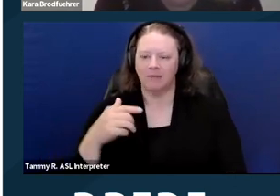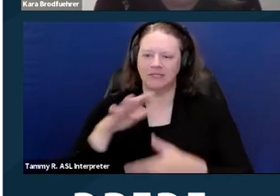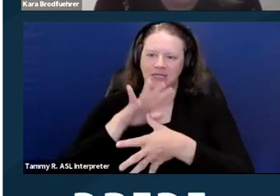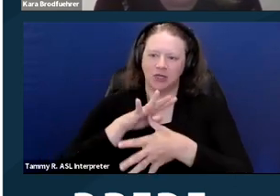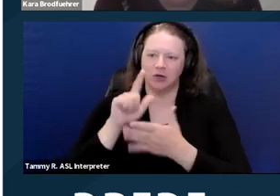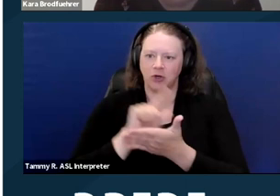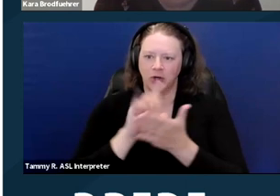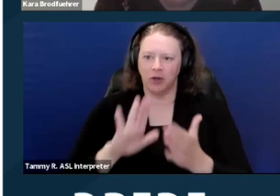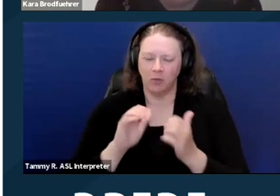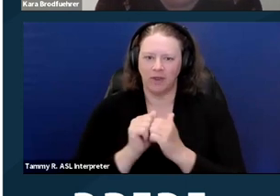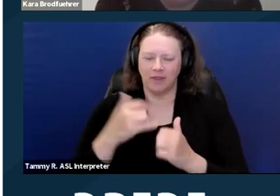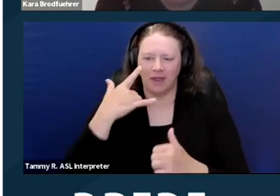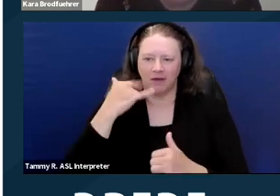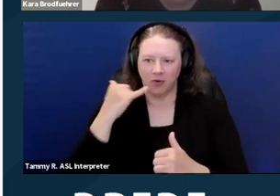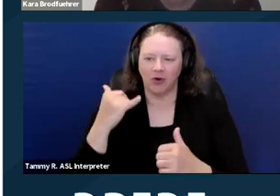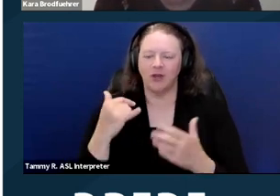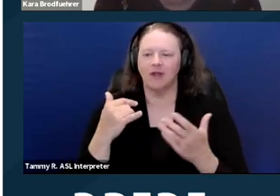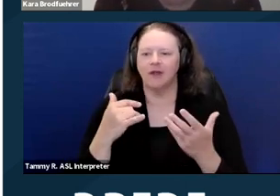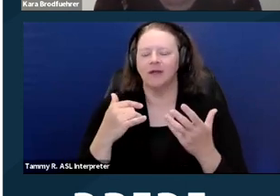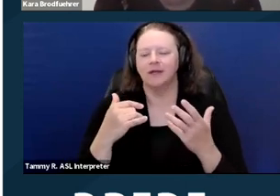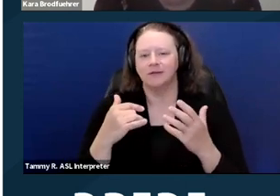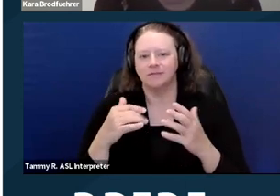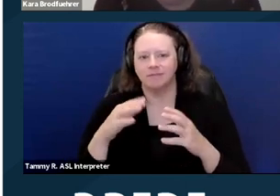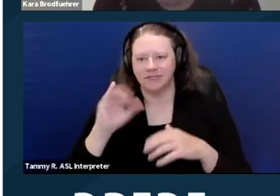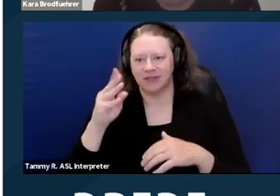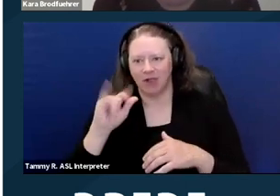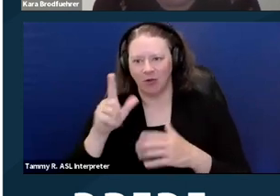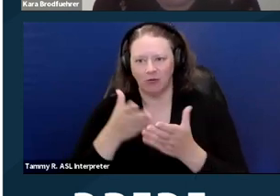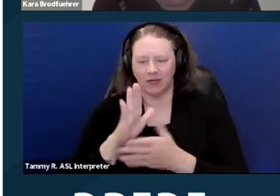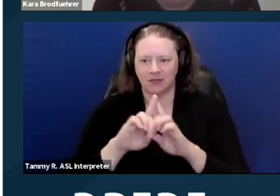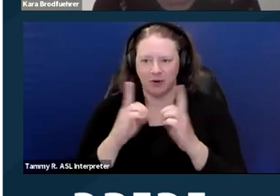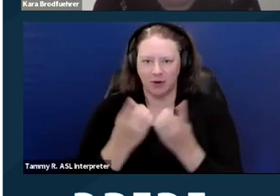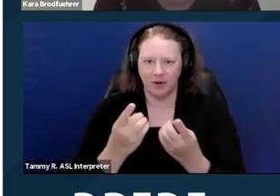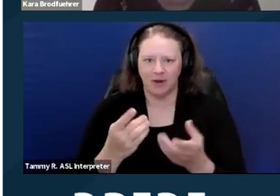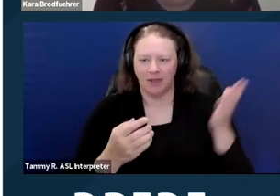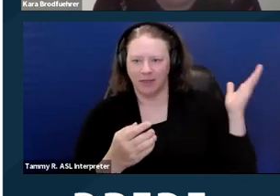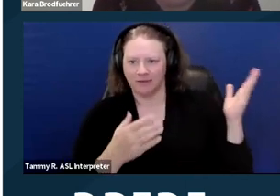We used to be the Department of Fair Employment Housing. Here's my boring lawyerly disclaimer.